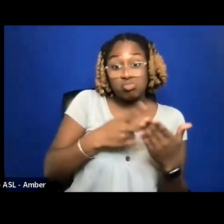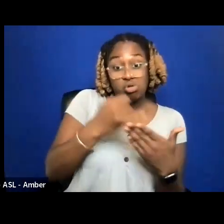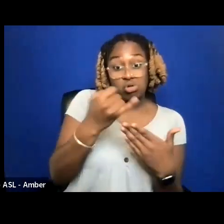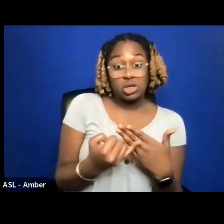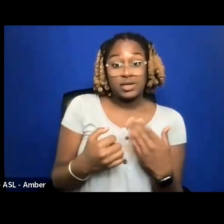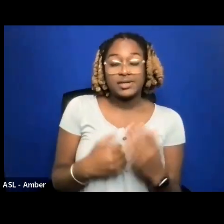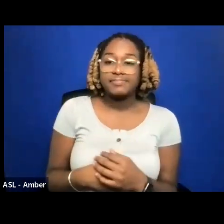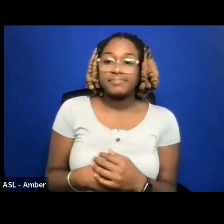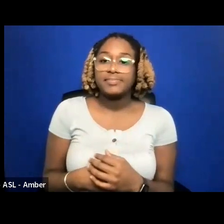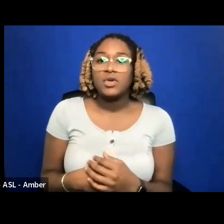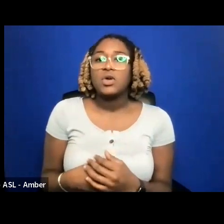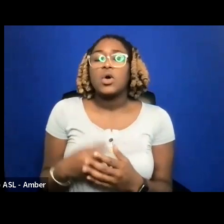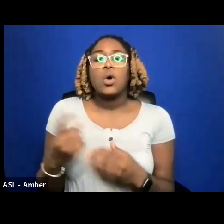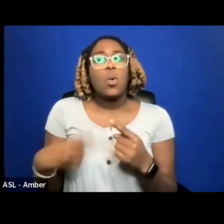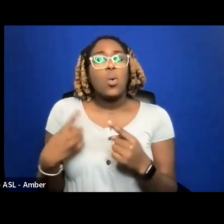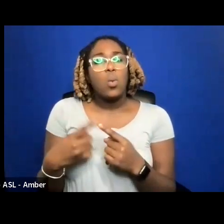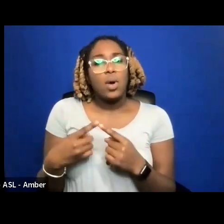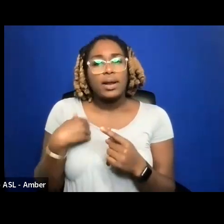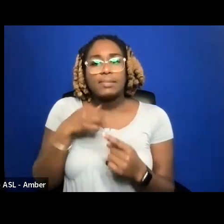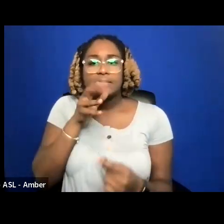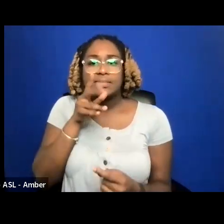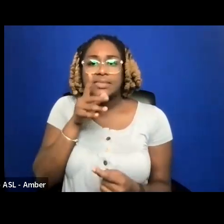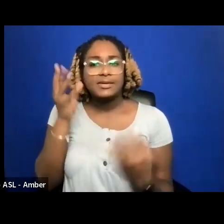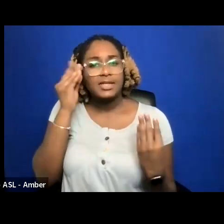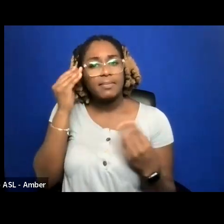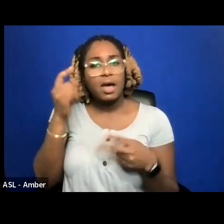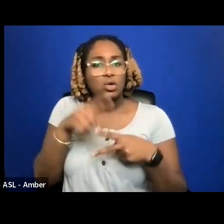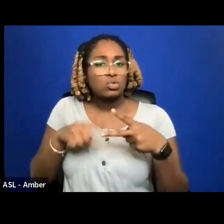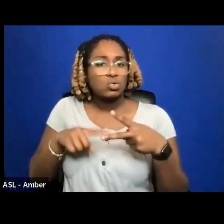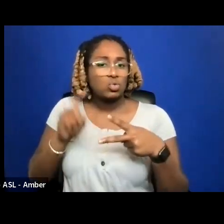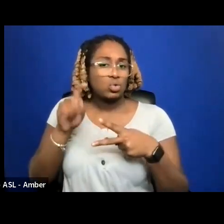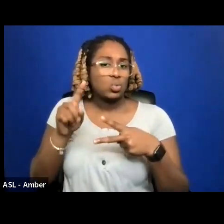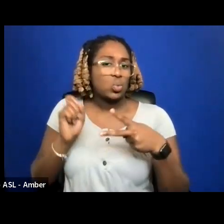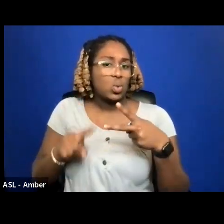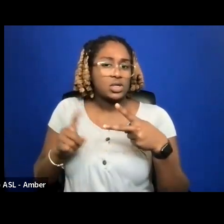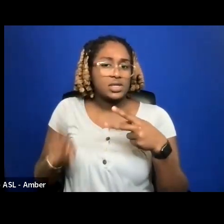AS I SPEAK PLEASE CONSIDER THESE TWO QUESTIONS ABOUT FINDING OUR AUDIENCE.